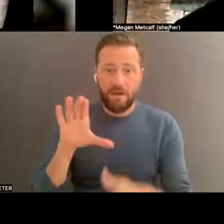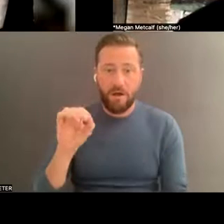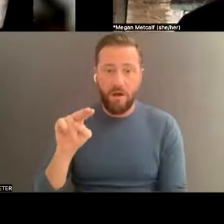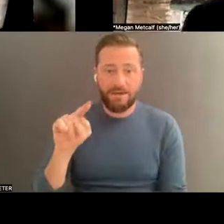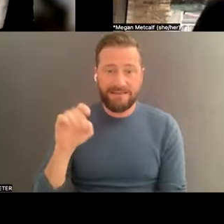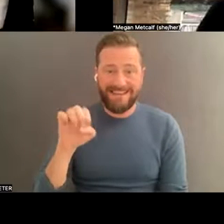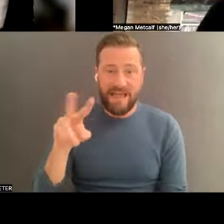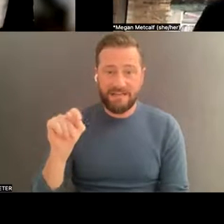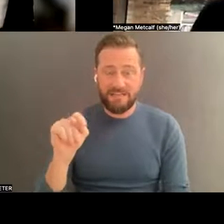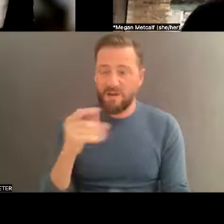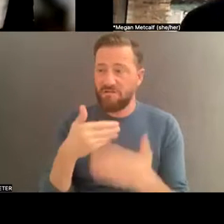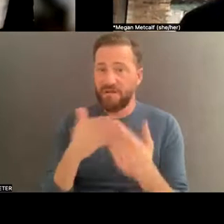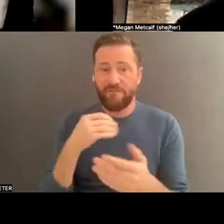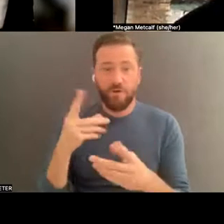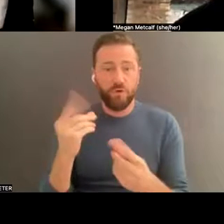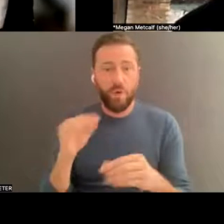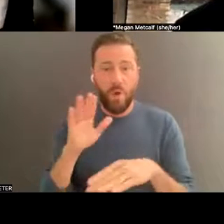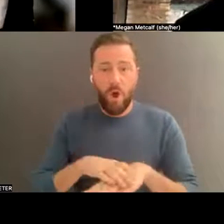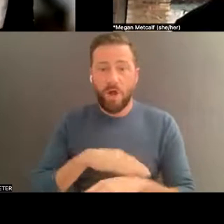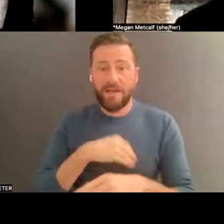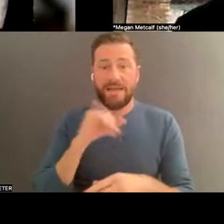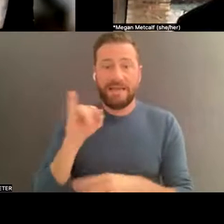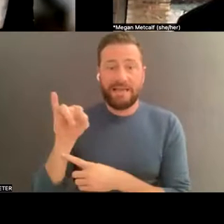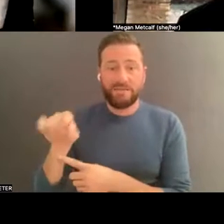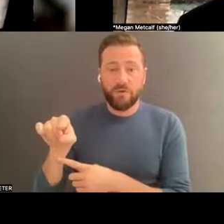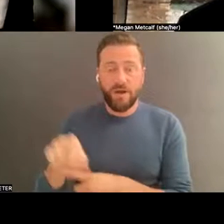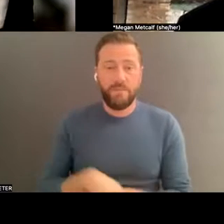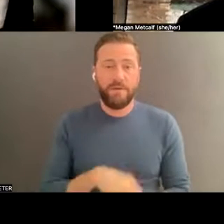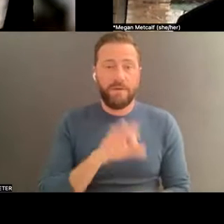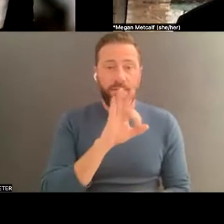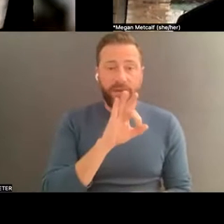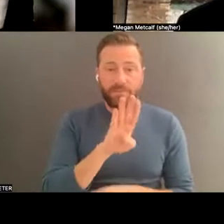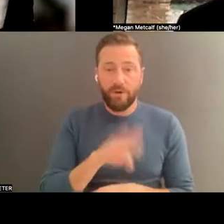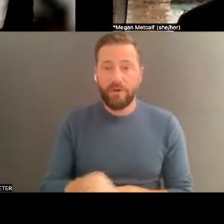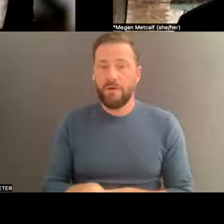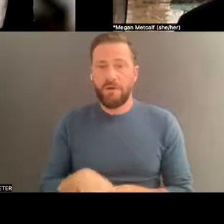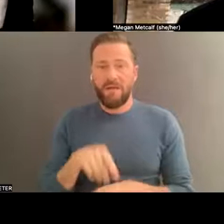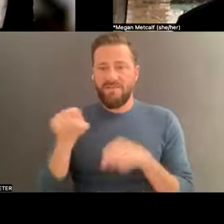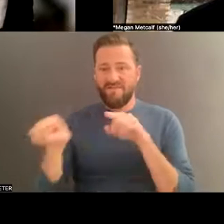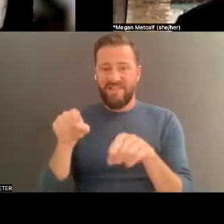Instagram or Facebook, and realizing that you don't actually own that content once you put it on that platform.